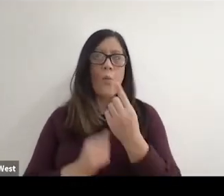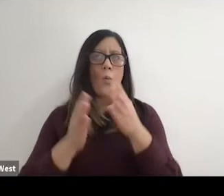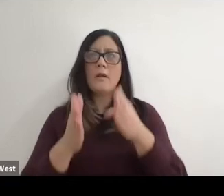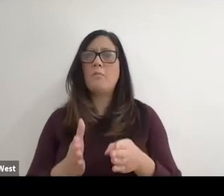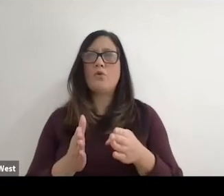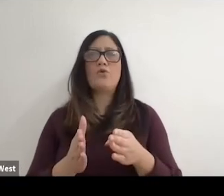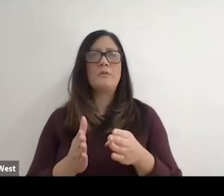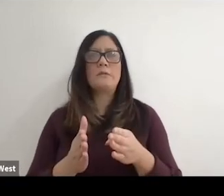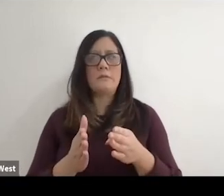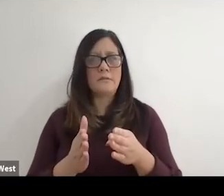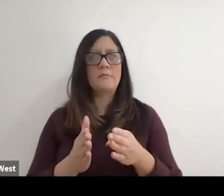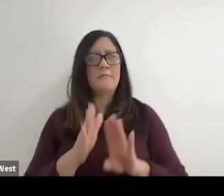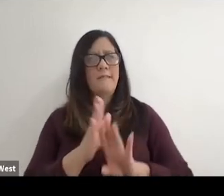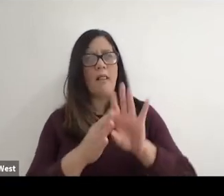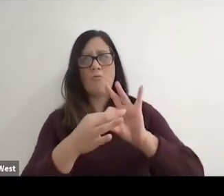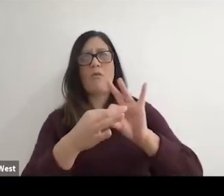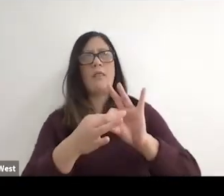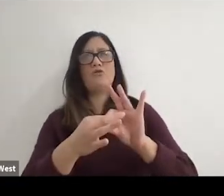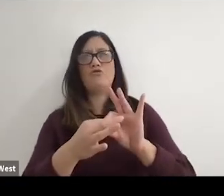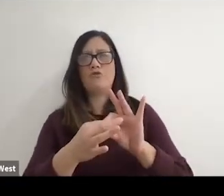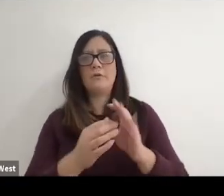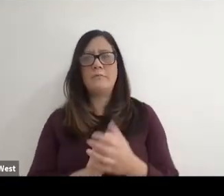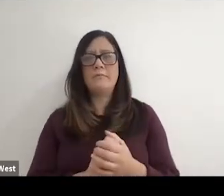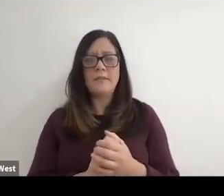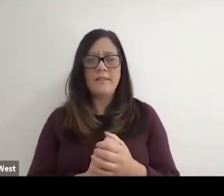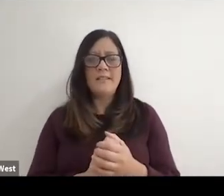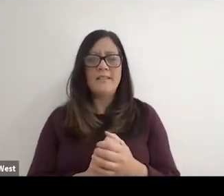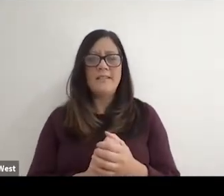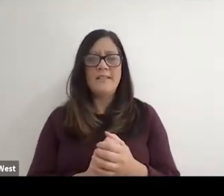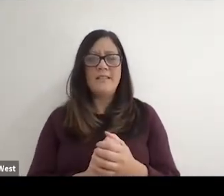close with then got a job with the